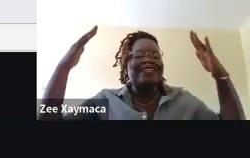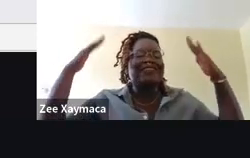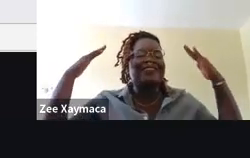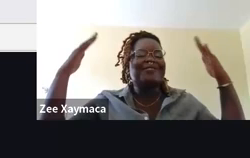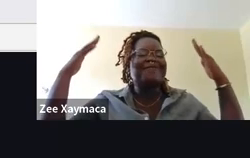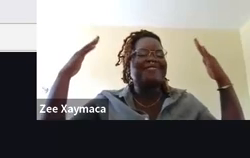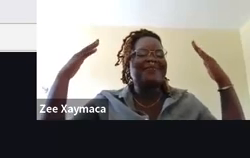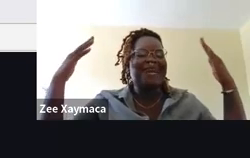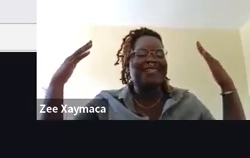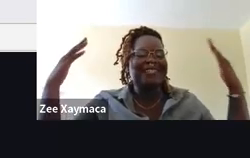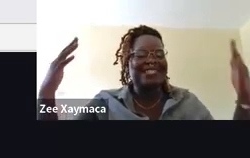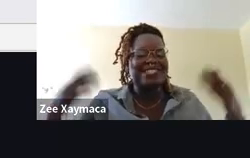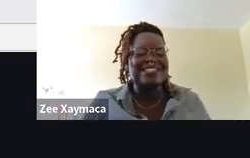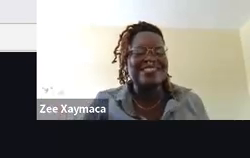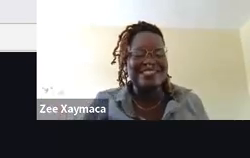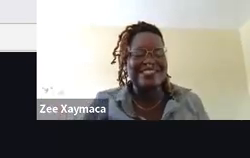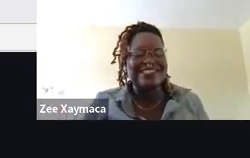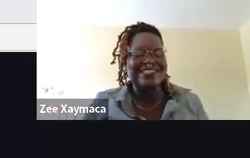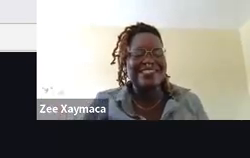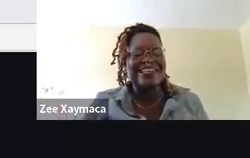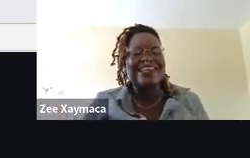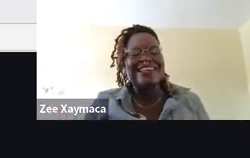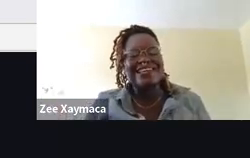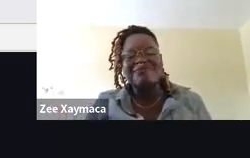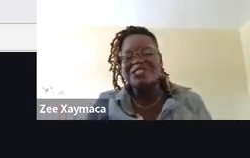like rain clouds over their machinations, they gave me drugs for life.